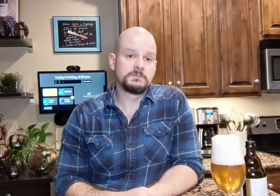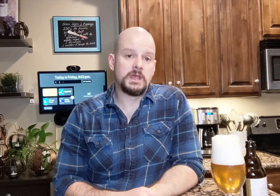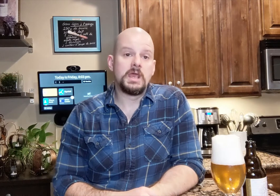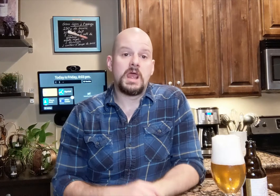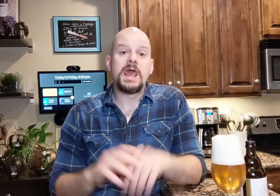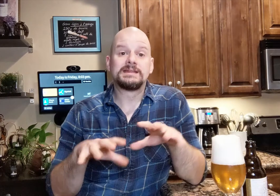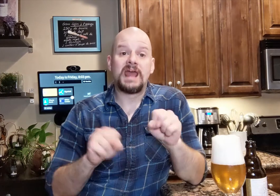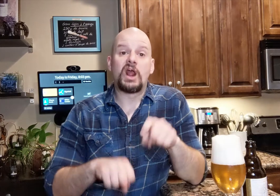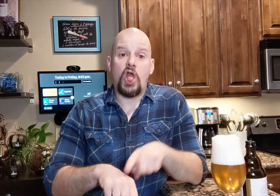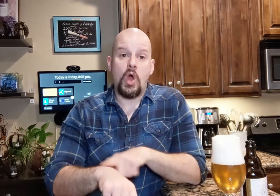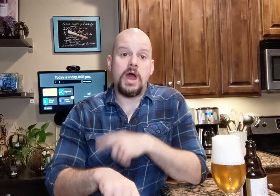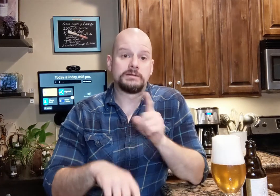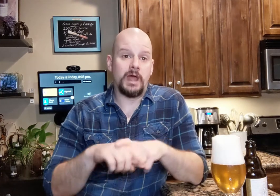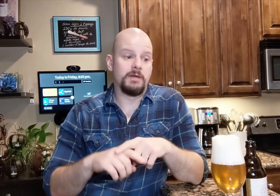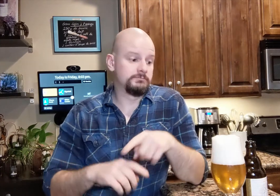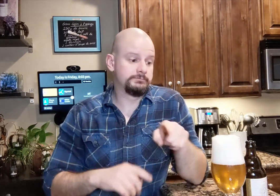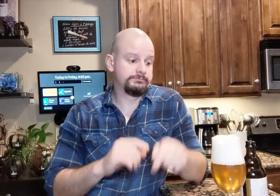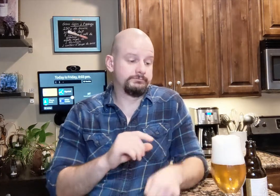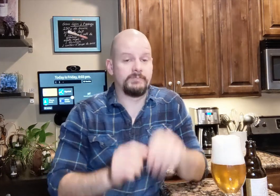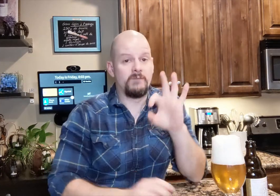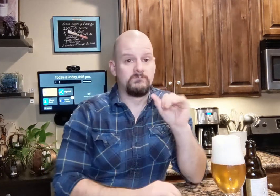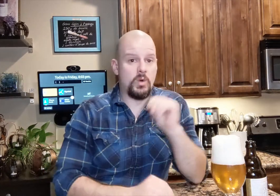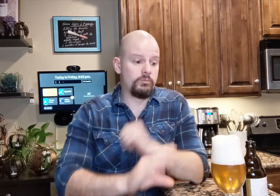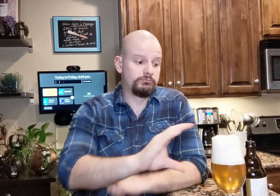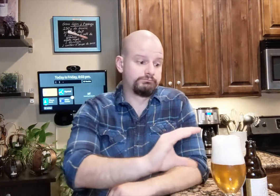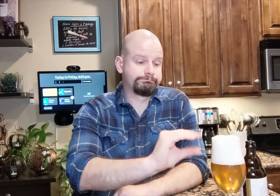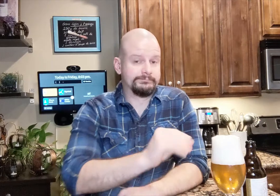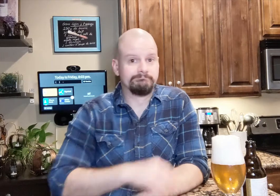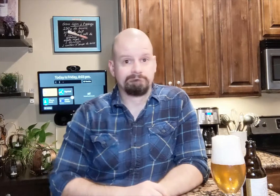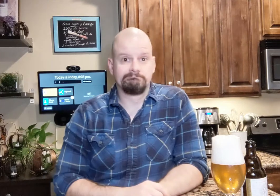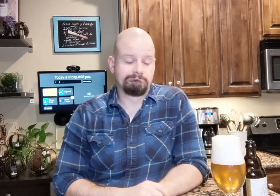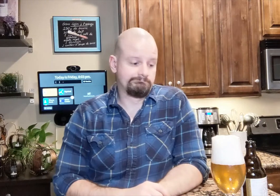It will take a long time for the foam to decrease.